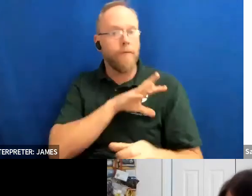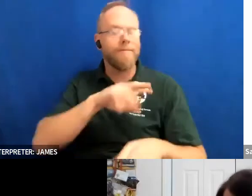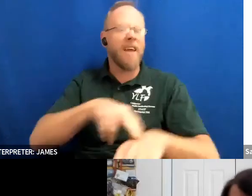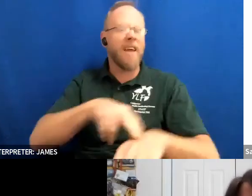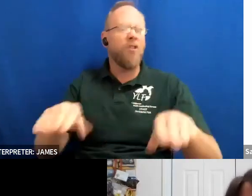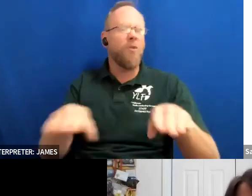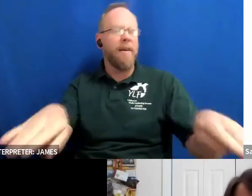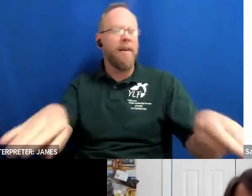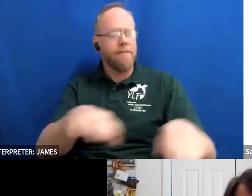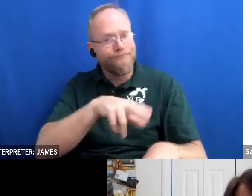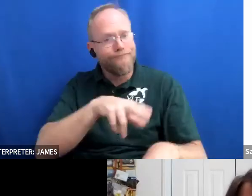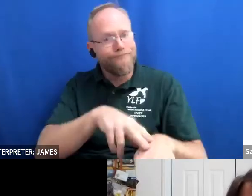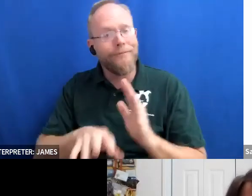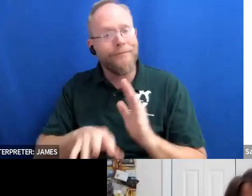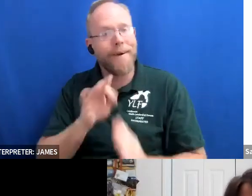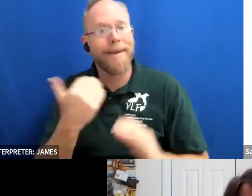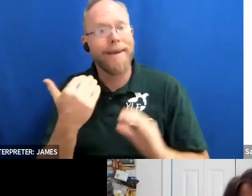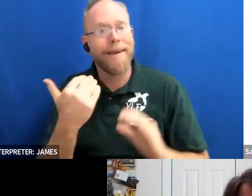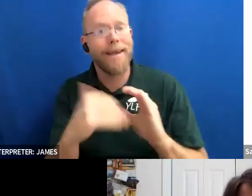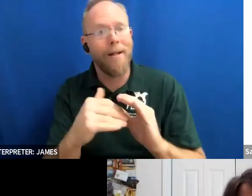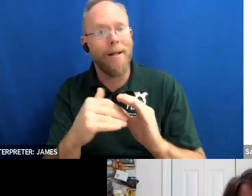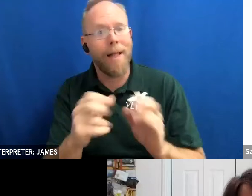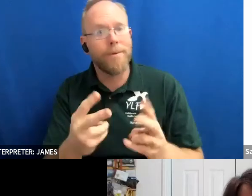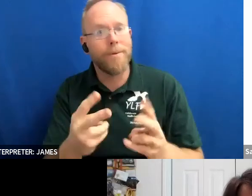find my email that i put in the chat and let me know that you're interested in